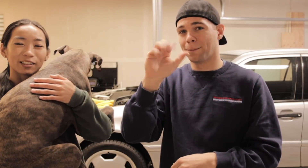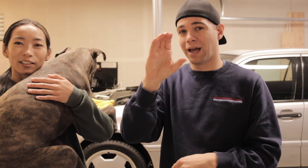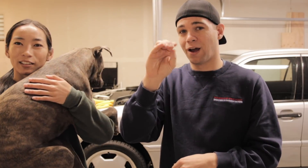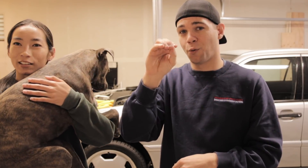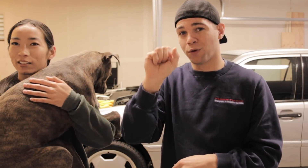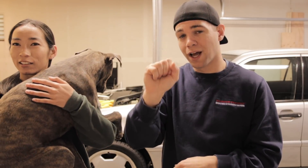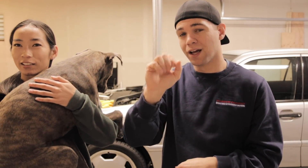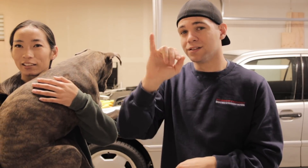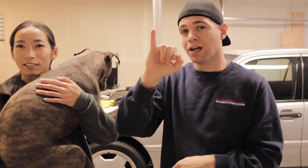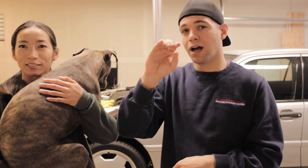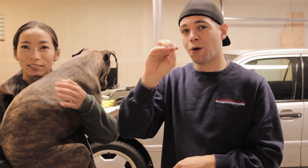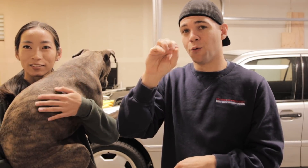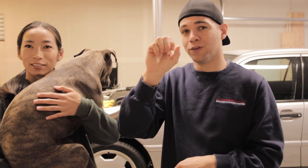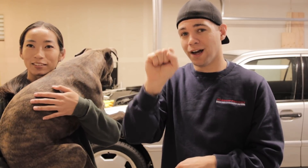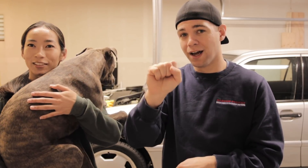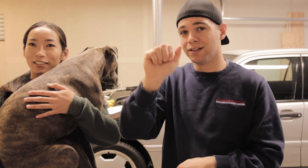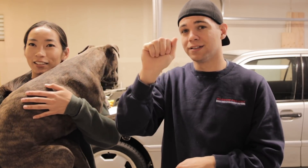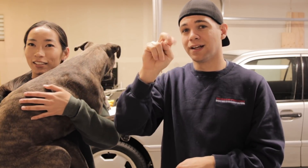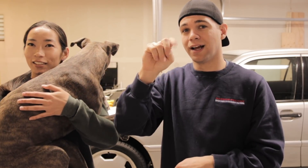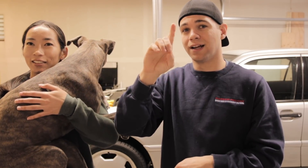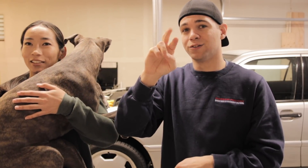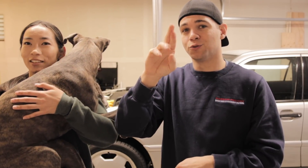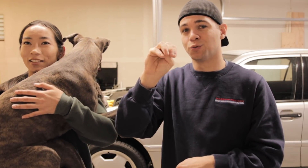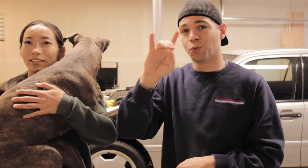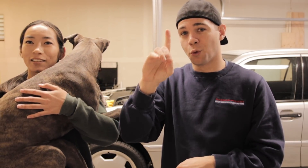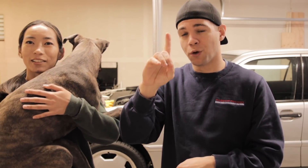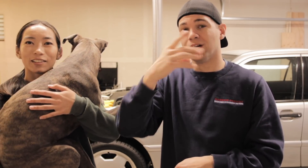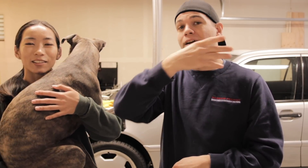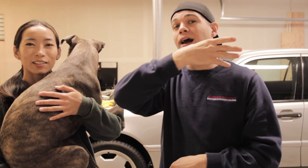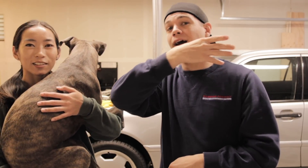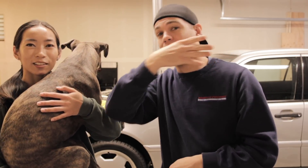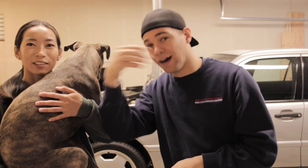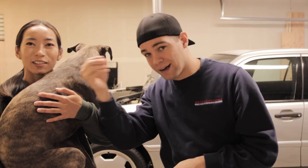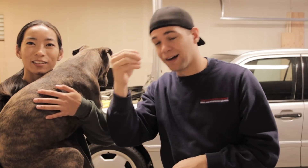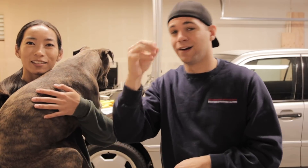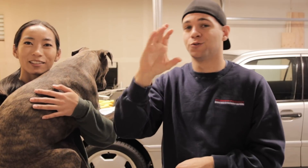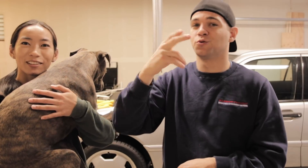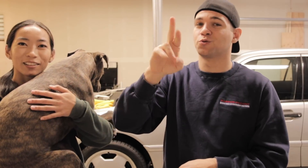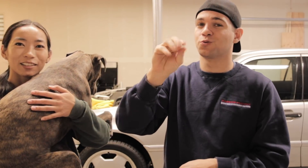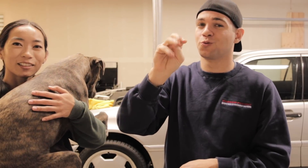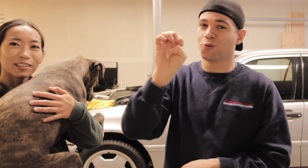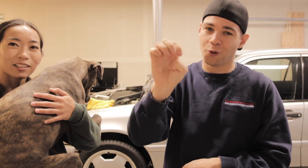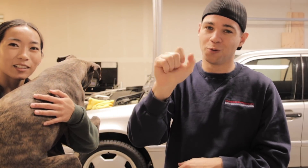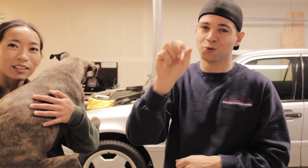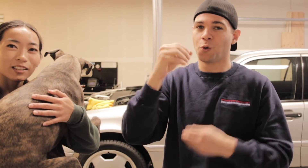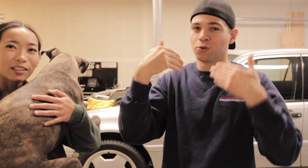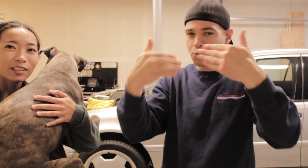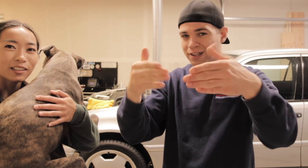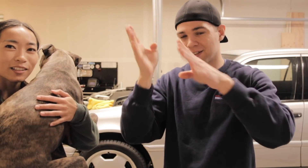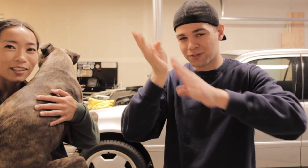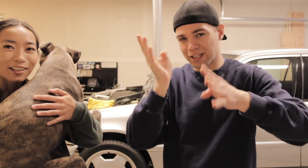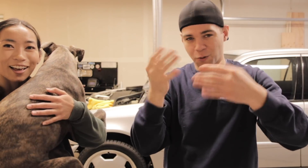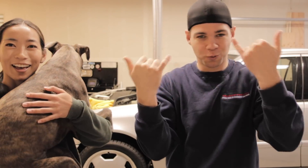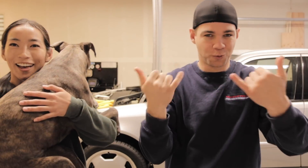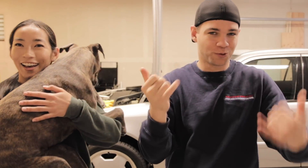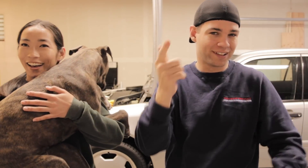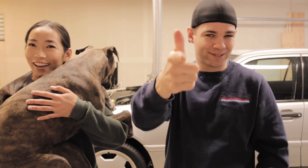MacOS, iOS, Android, and Chrome So go ahead and download it today!